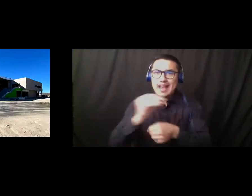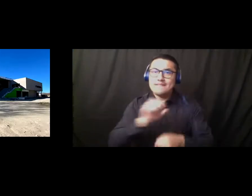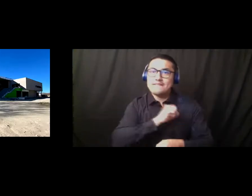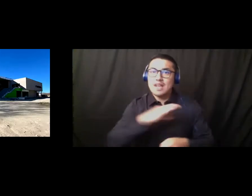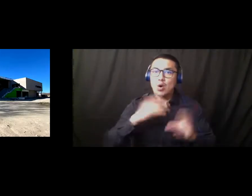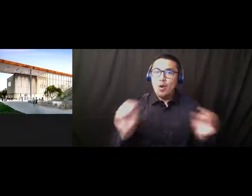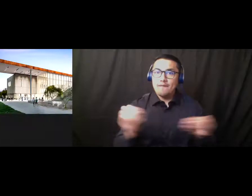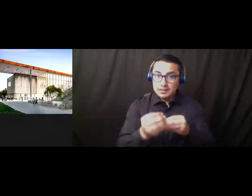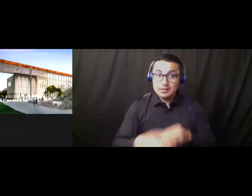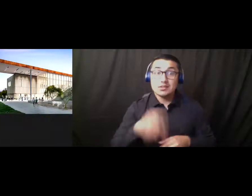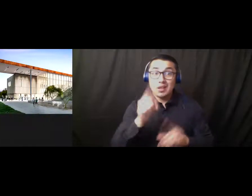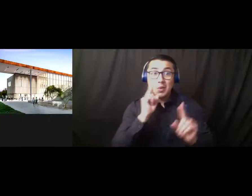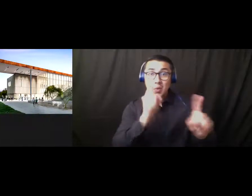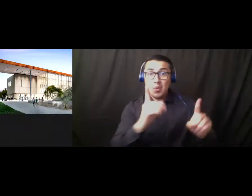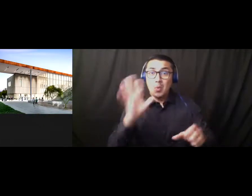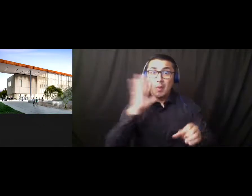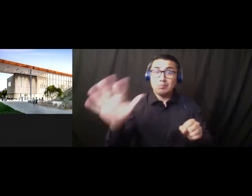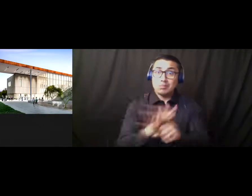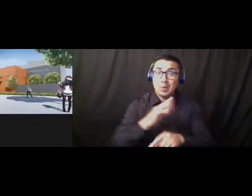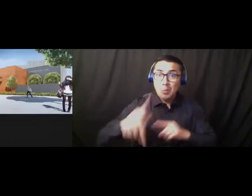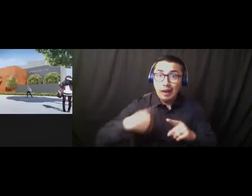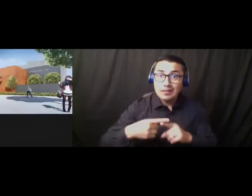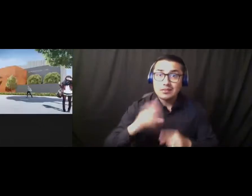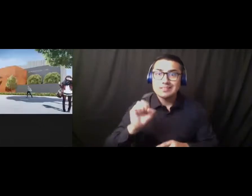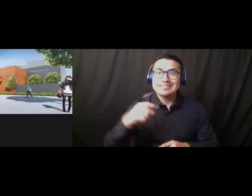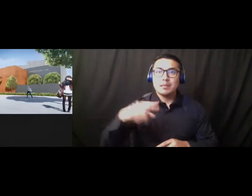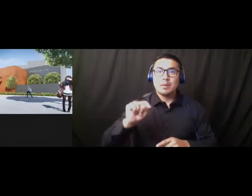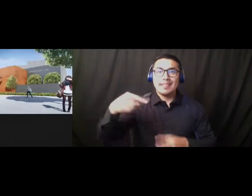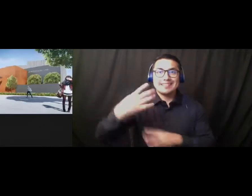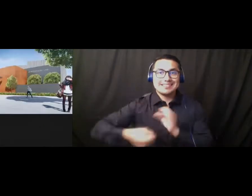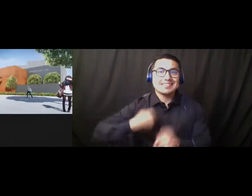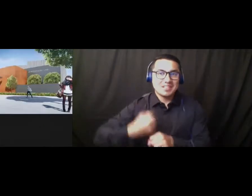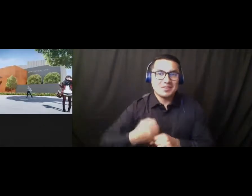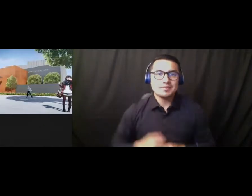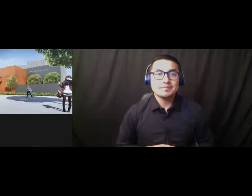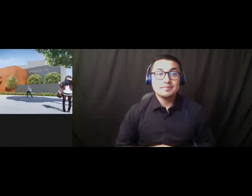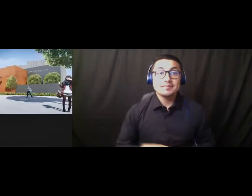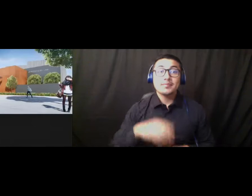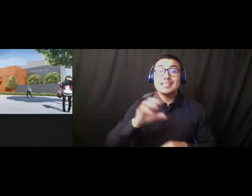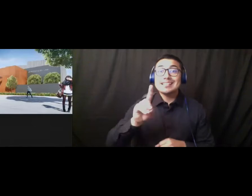in September of this year. Discovery Lab. Discovery Lab is